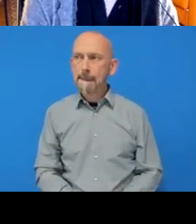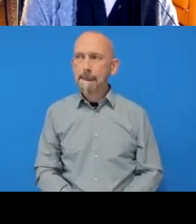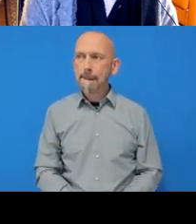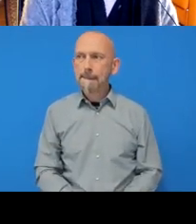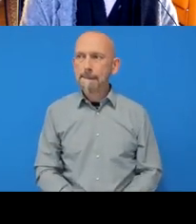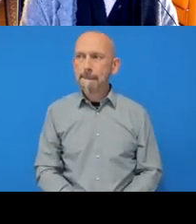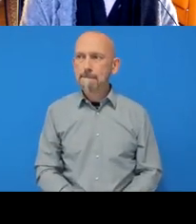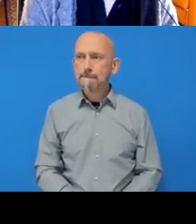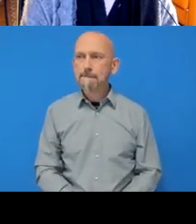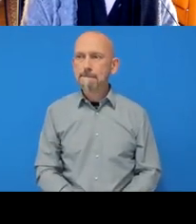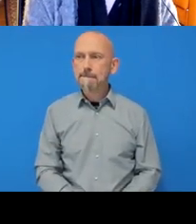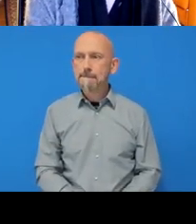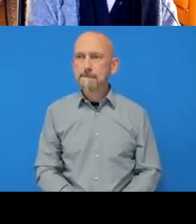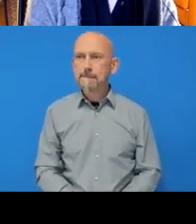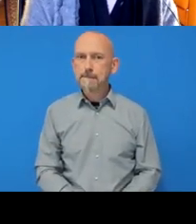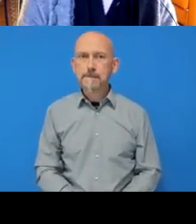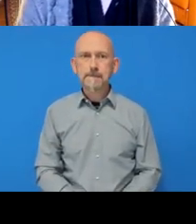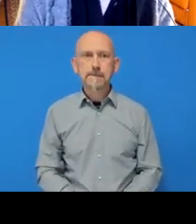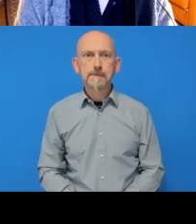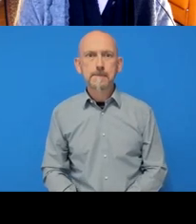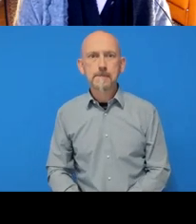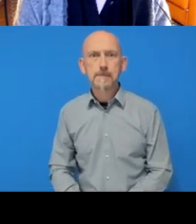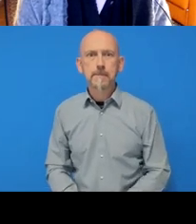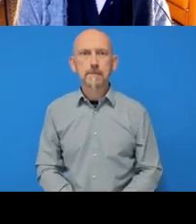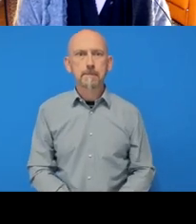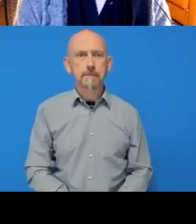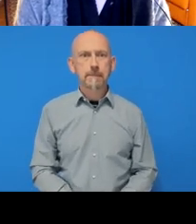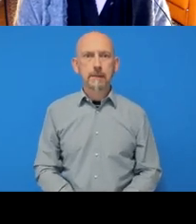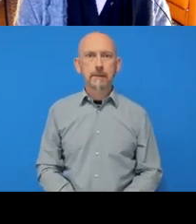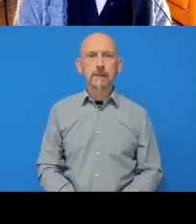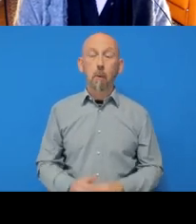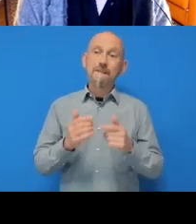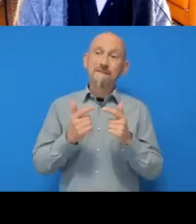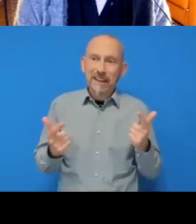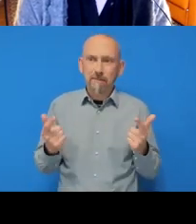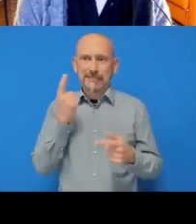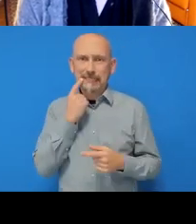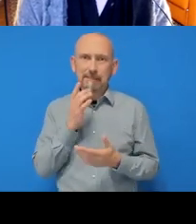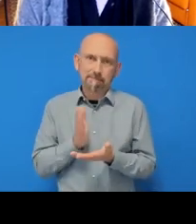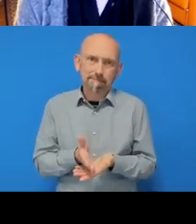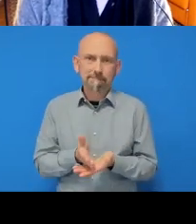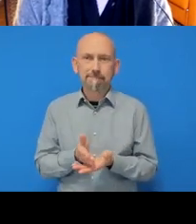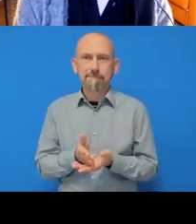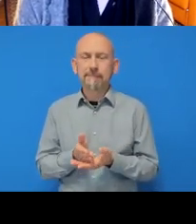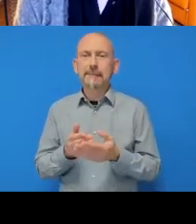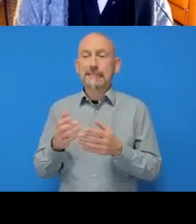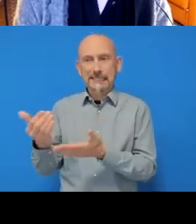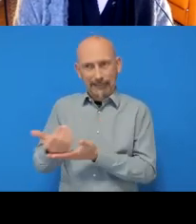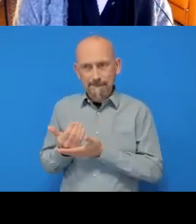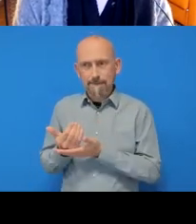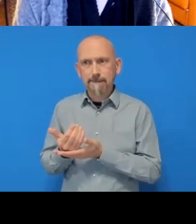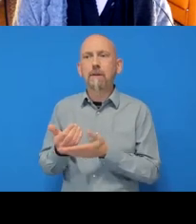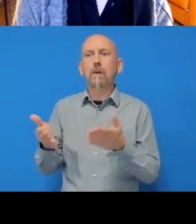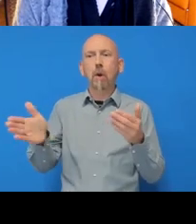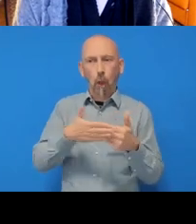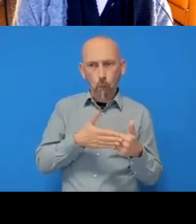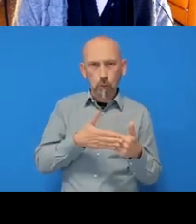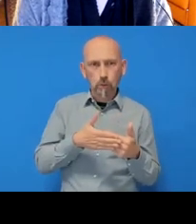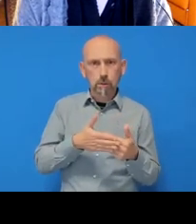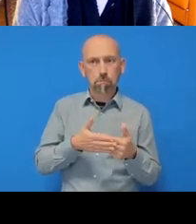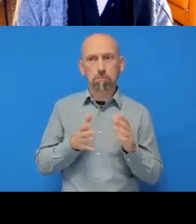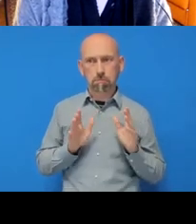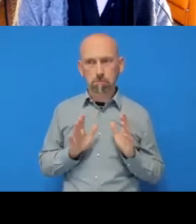‘GitHub is very easy actually’. So I save it, close it and go back to GitHub Desktop.